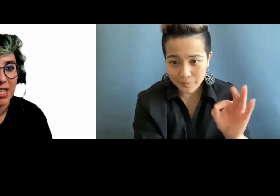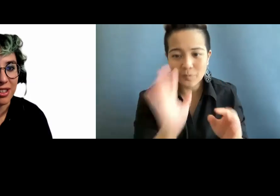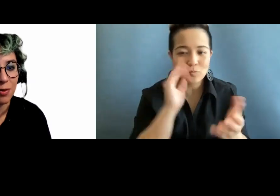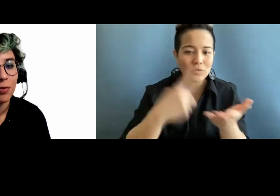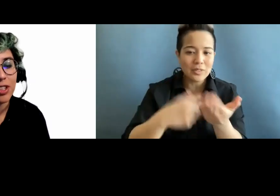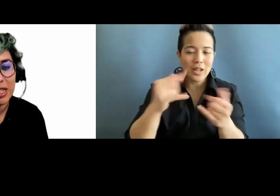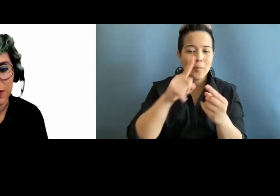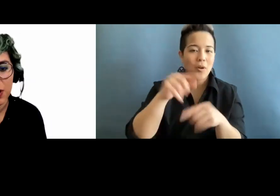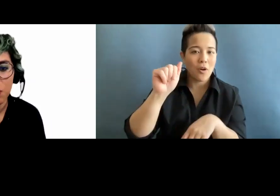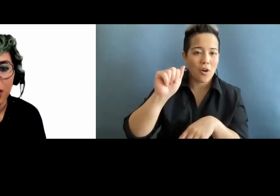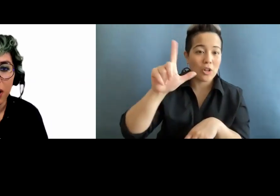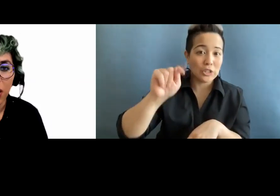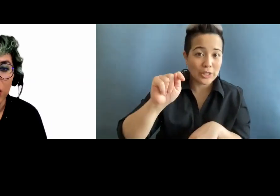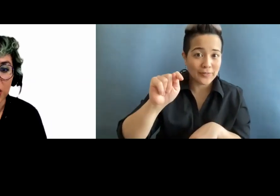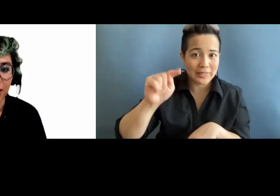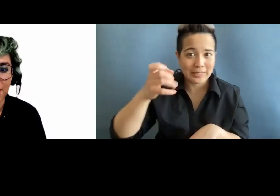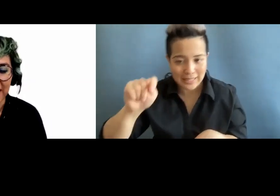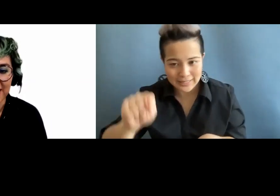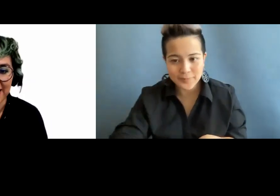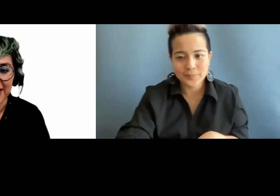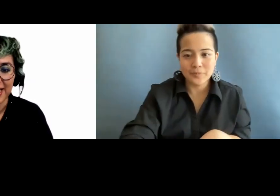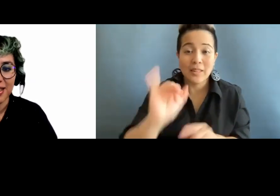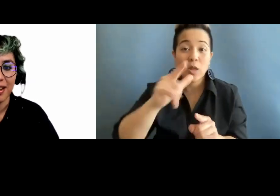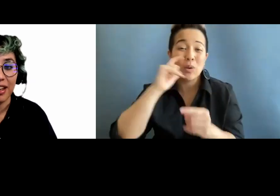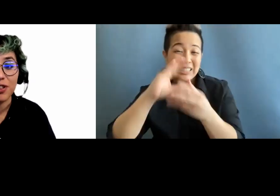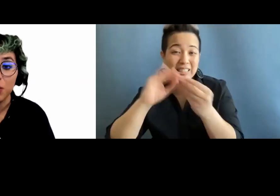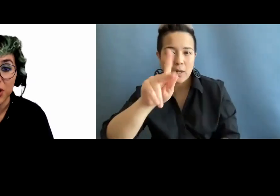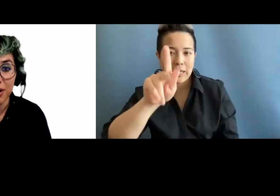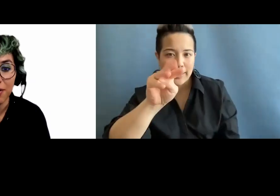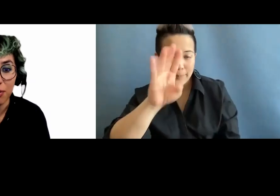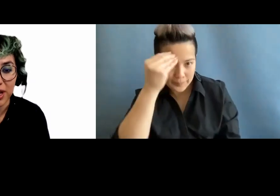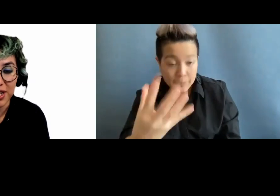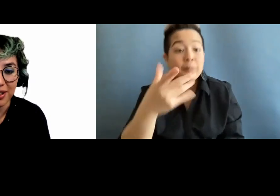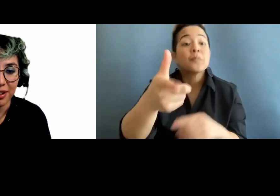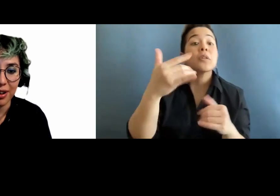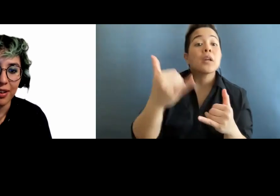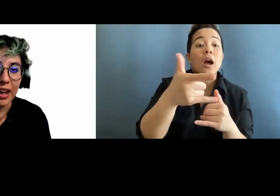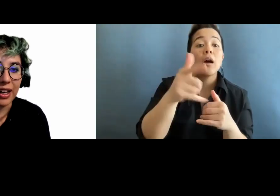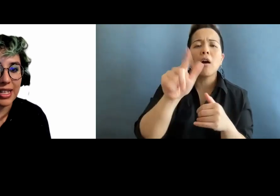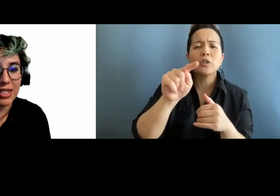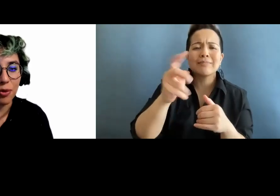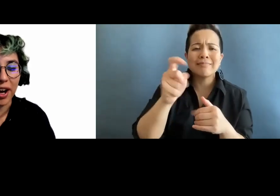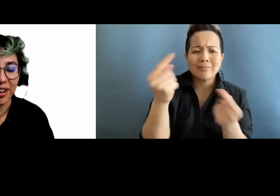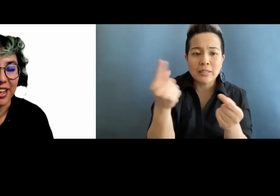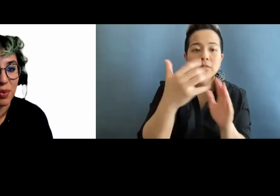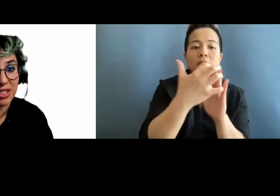text. First things first. Alternative text is a description of an image that is recognized by